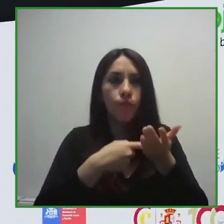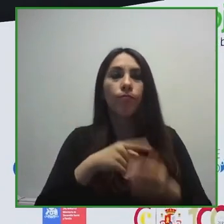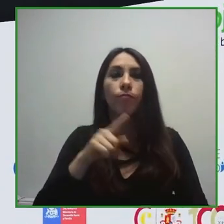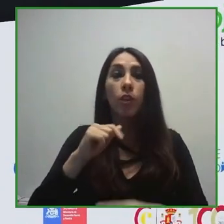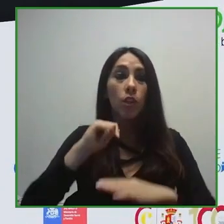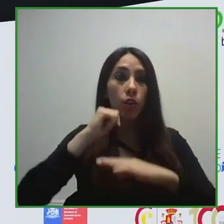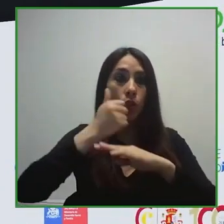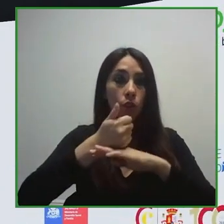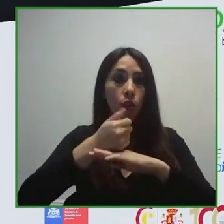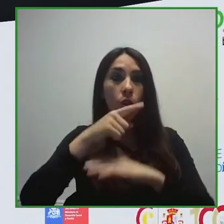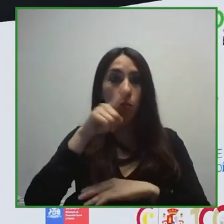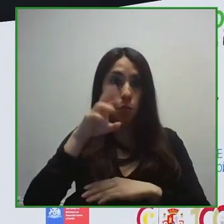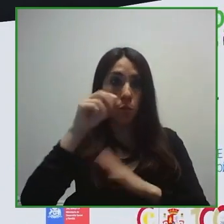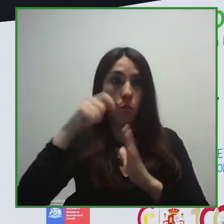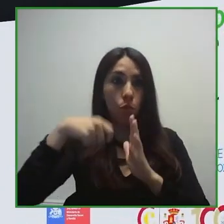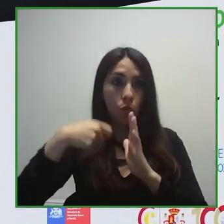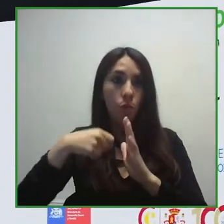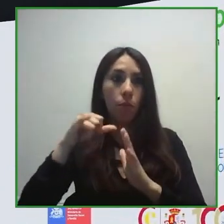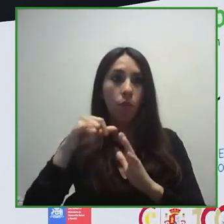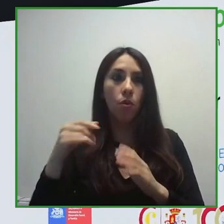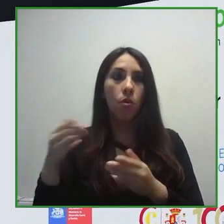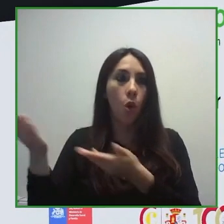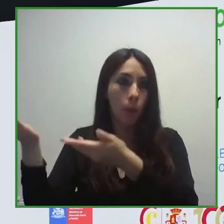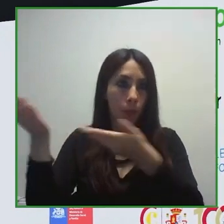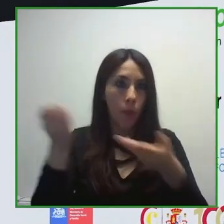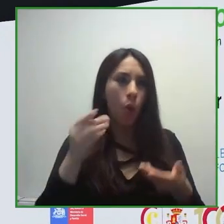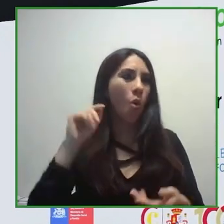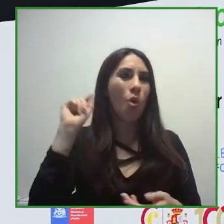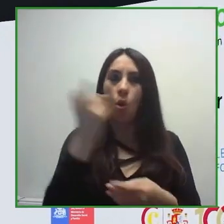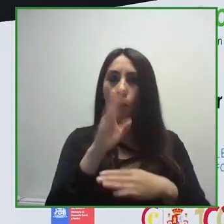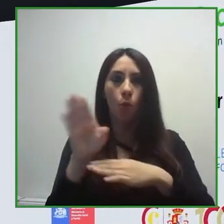They shared their vision of the challenges of understanding accessibility